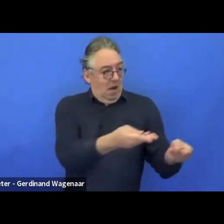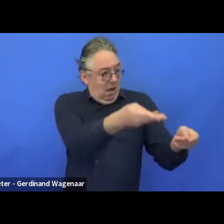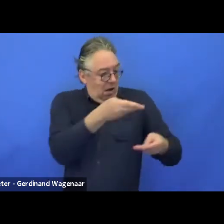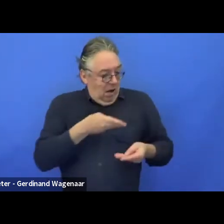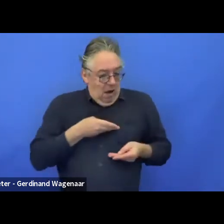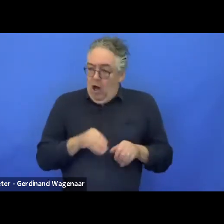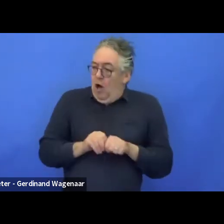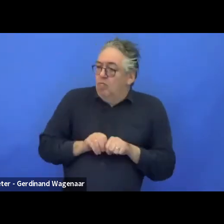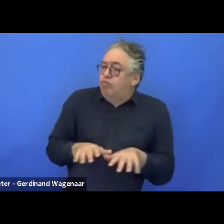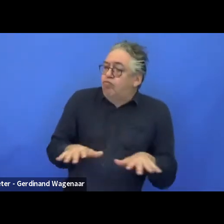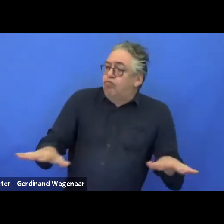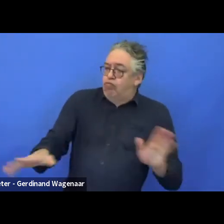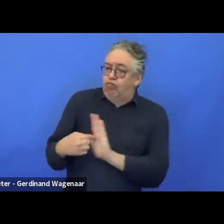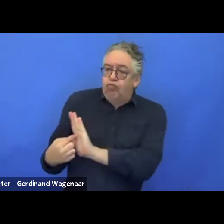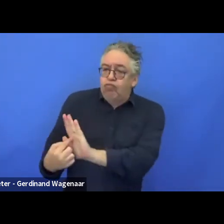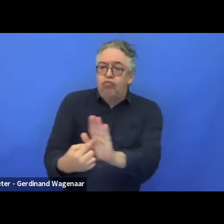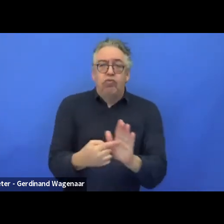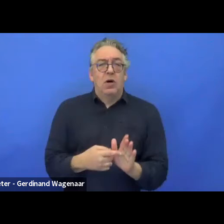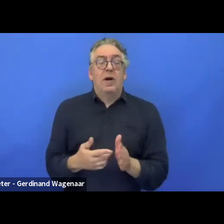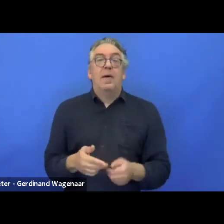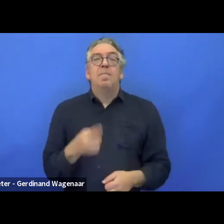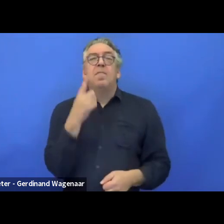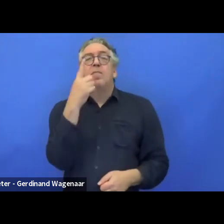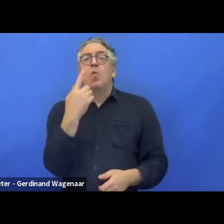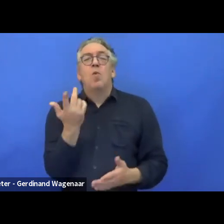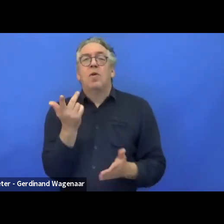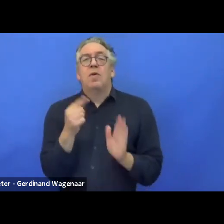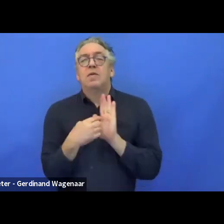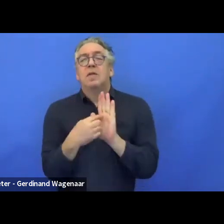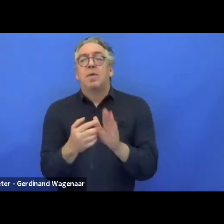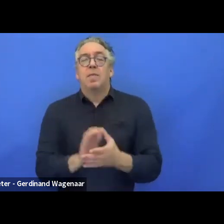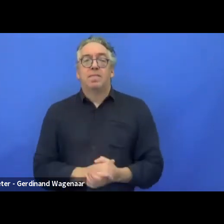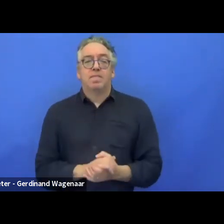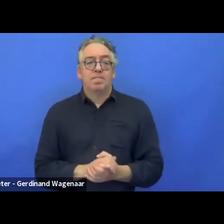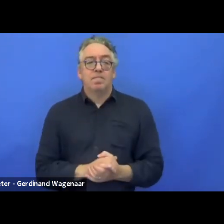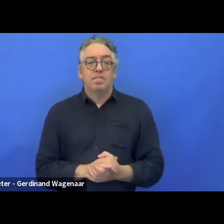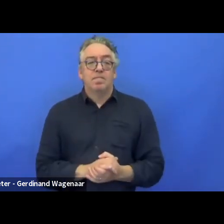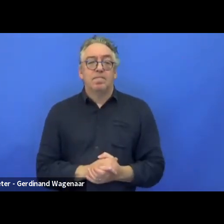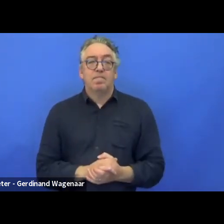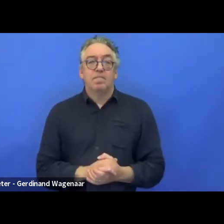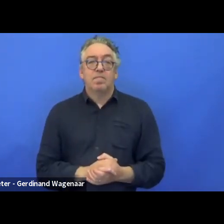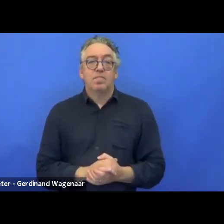And I give you an example. It's important that organisations understand what is research.